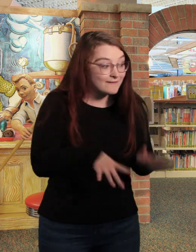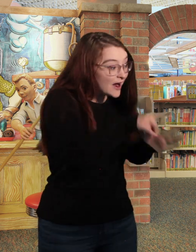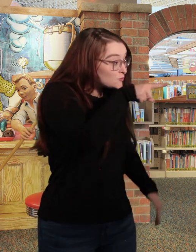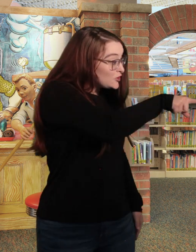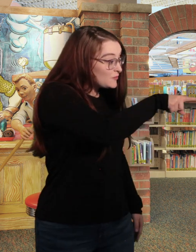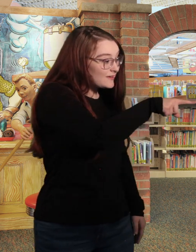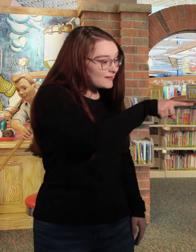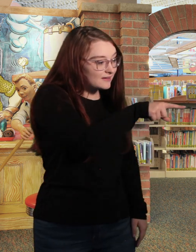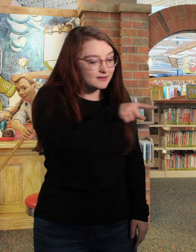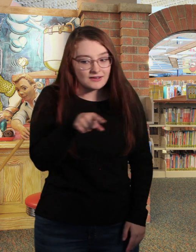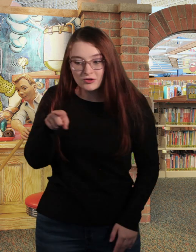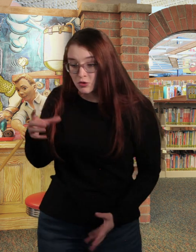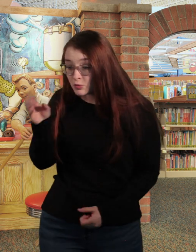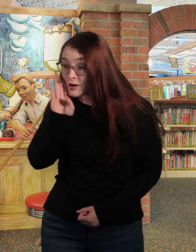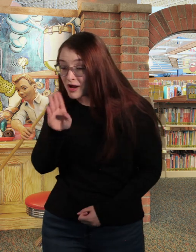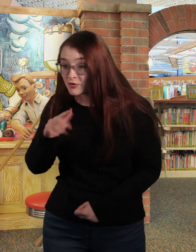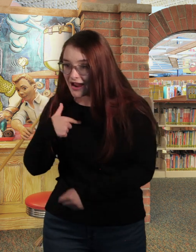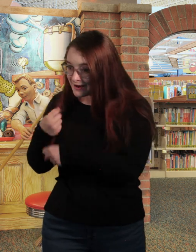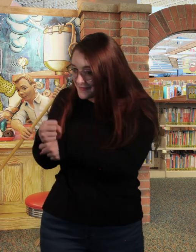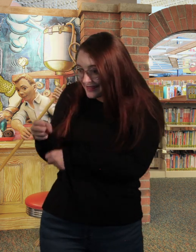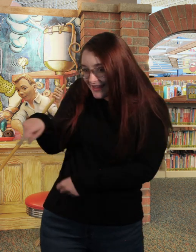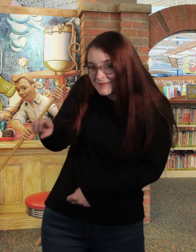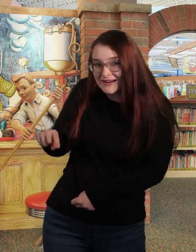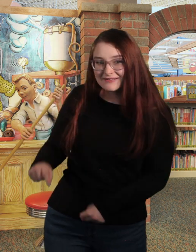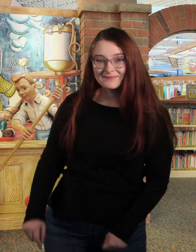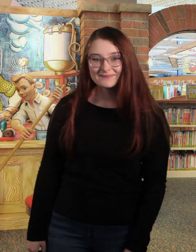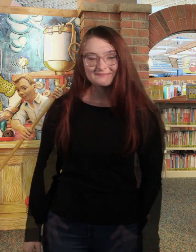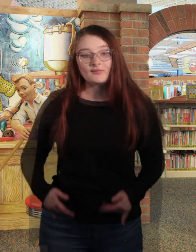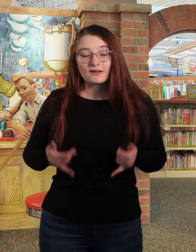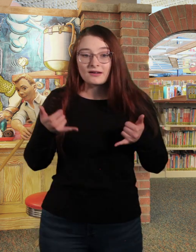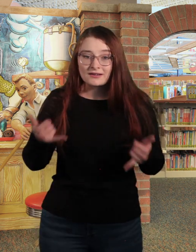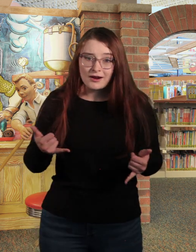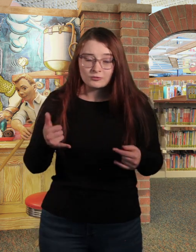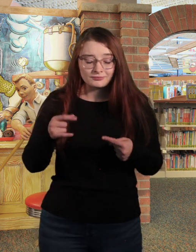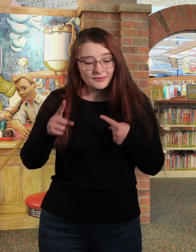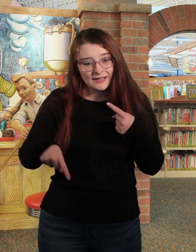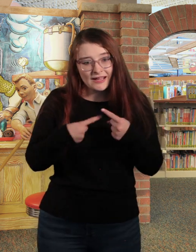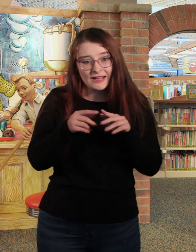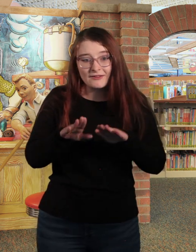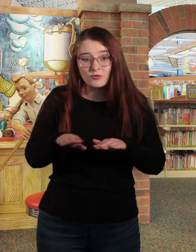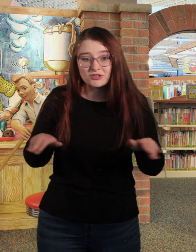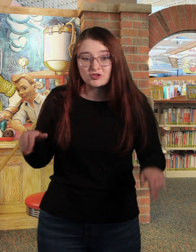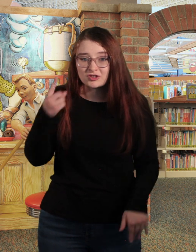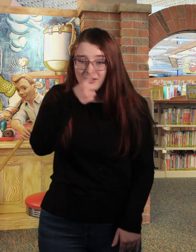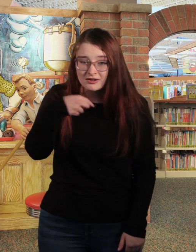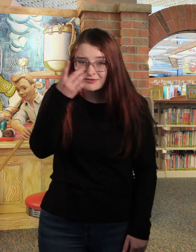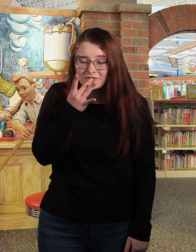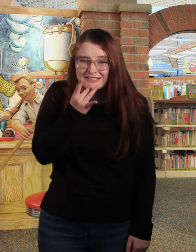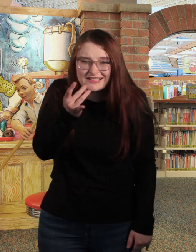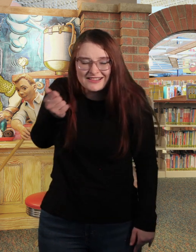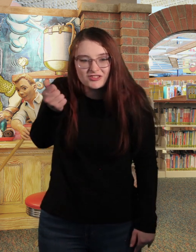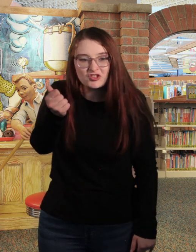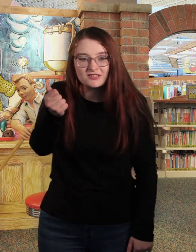"Found you!" "Want a brownie? I helped make them." Now even when children look especially delicious,